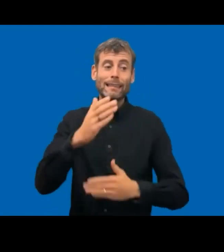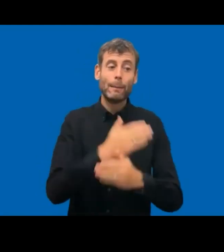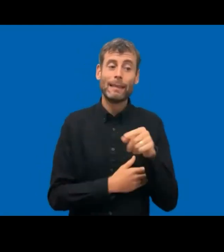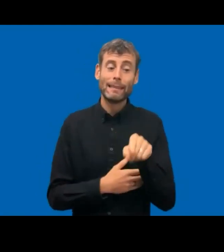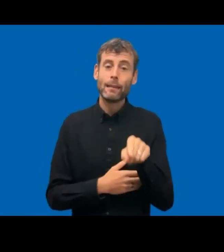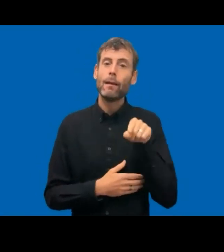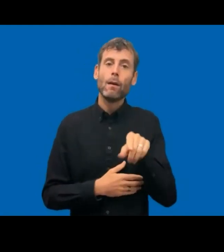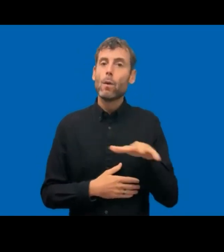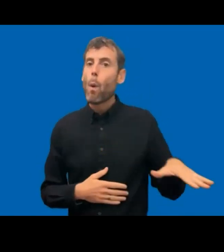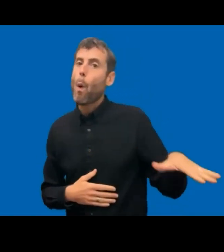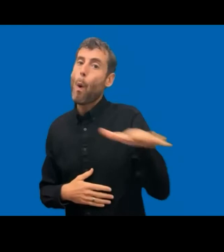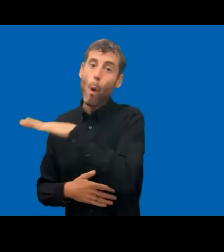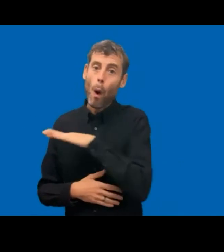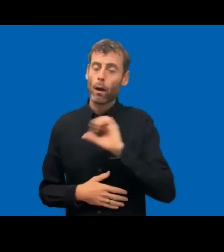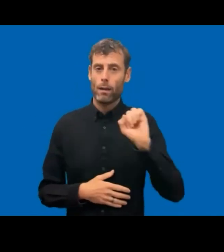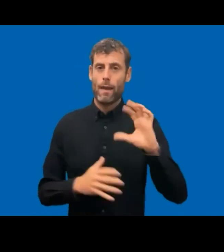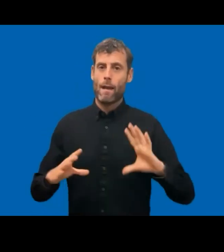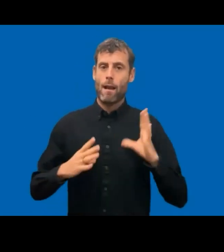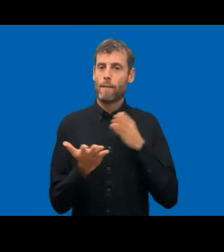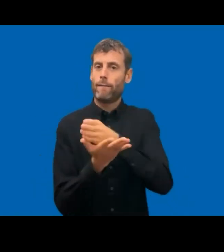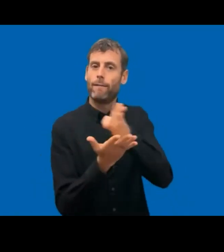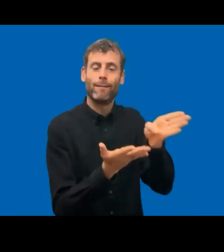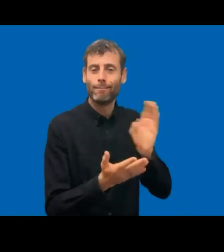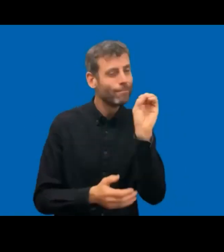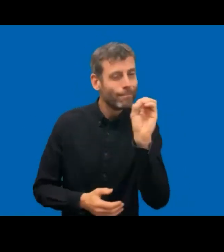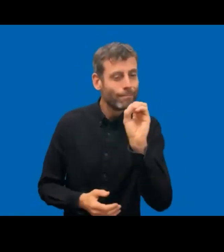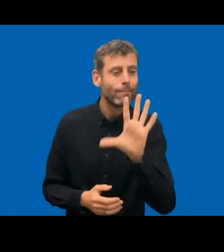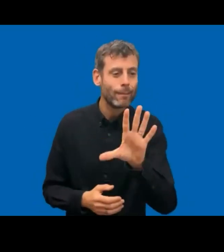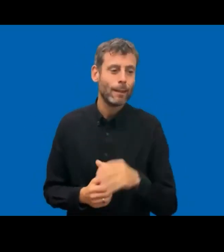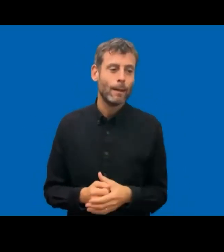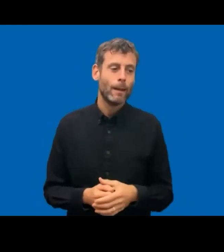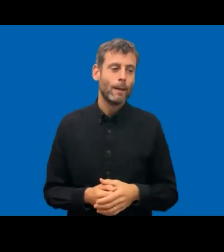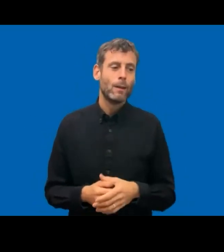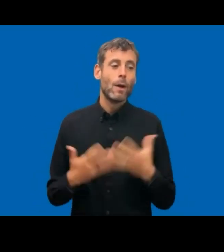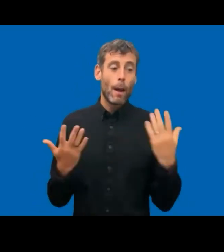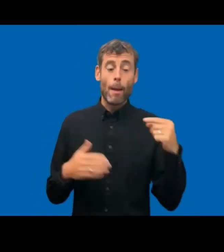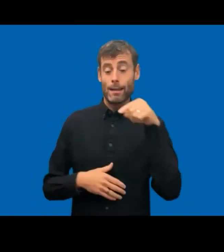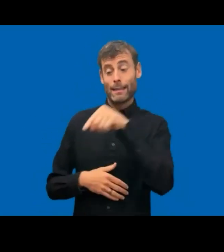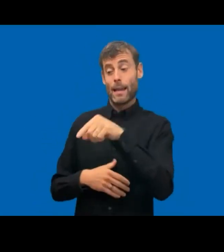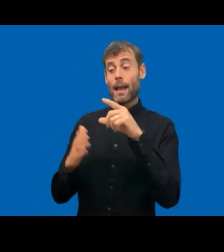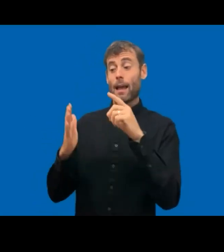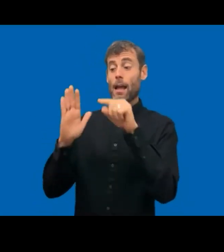and having more accessible and inclusive public sector digitally, would also show that persons